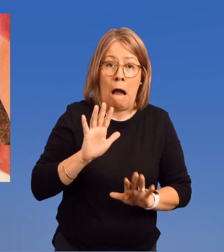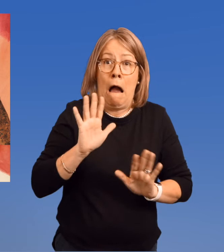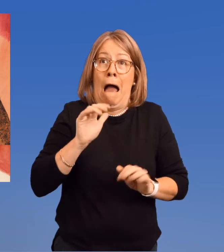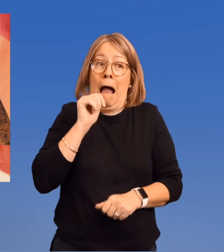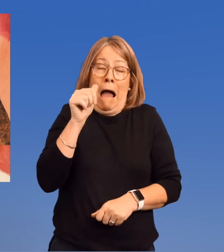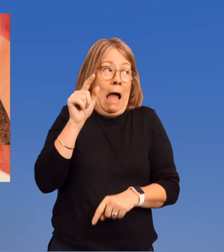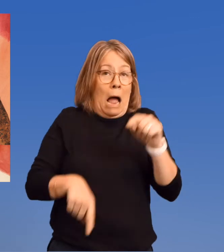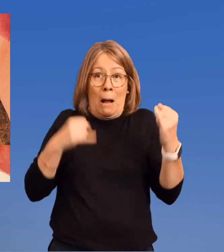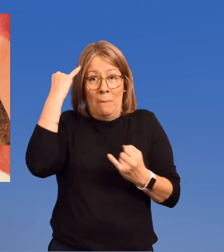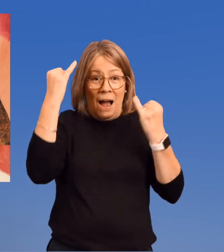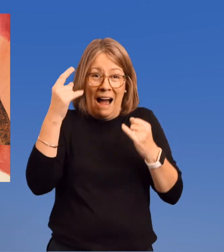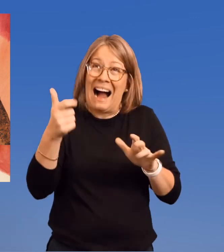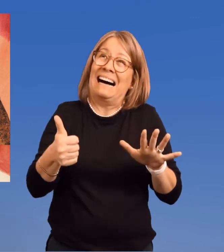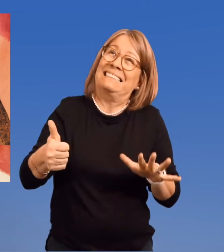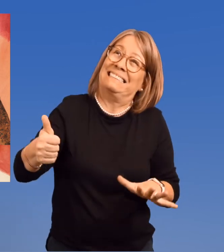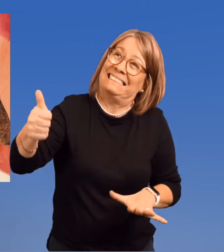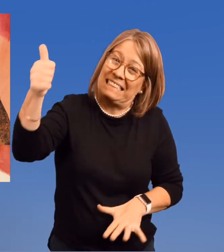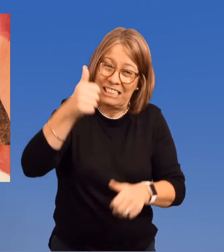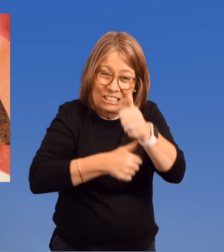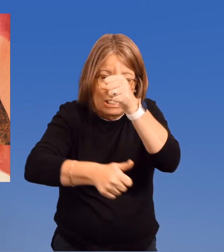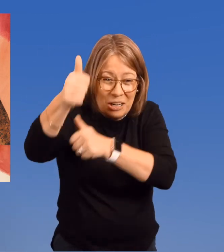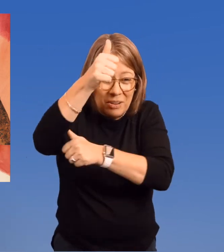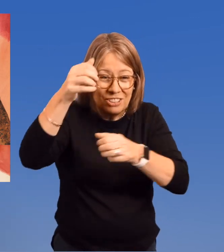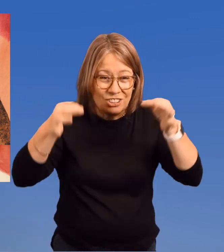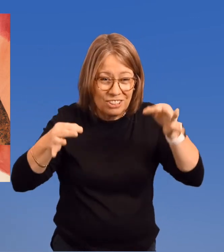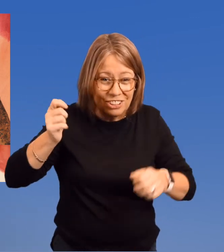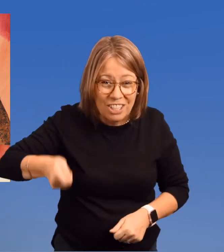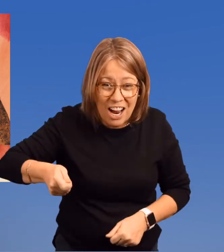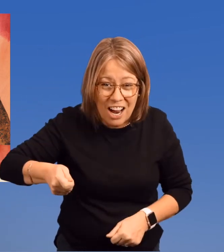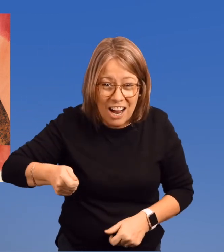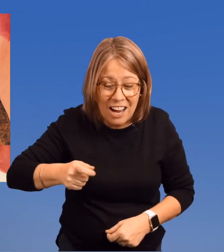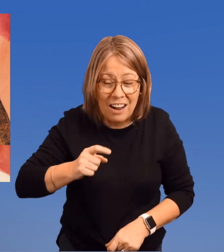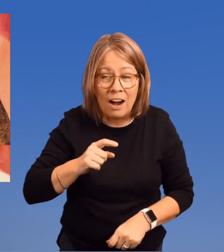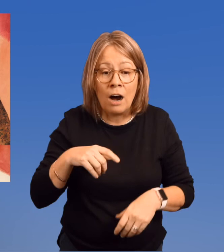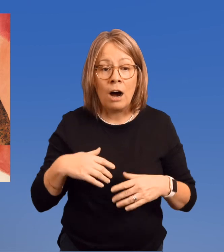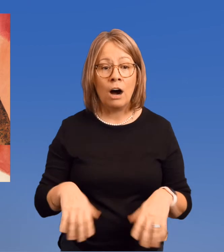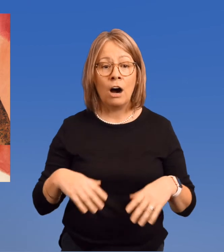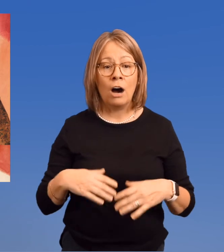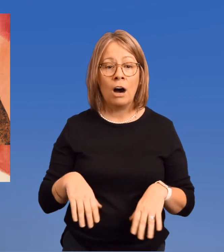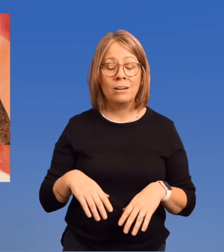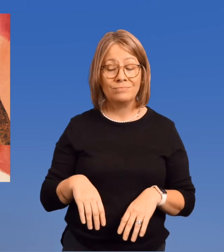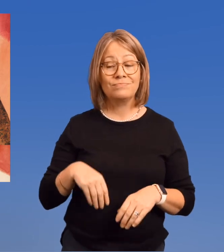much less a Supreme Court Justice.